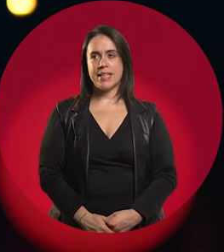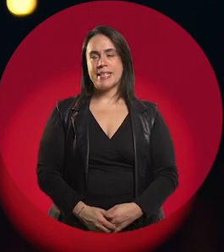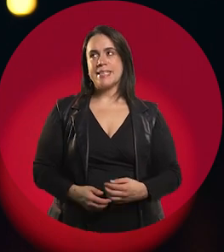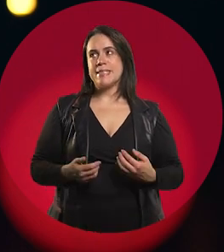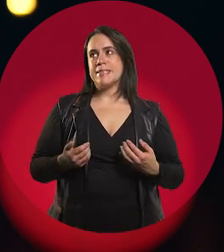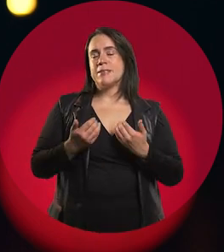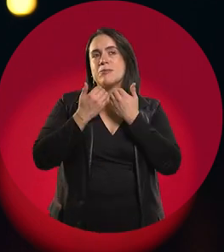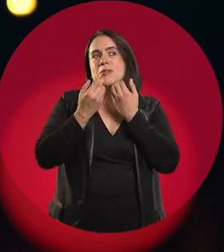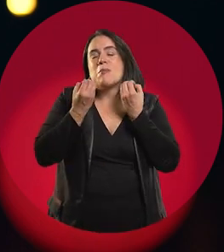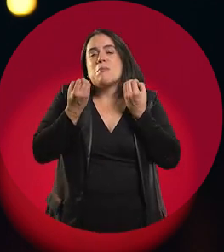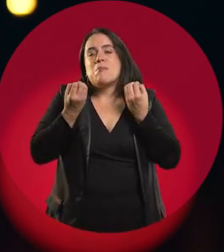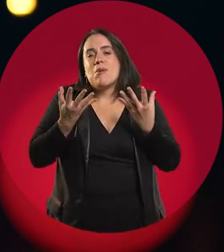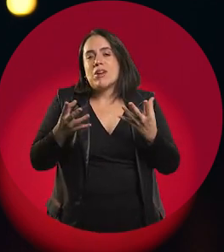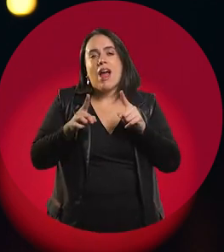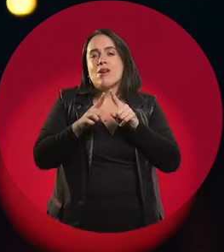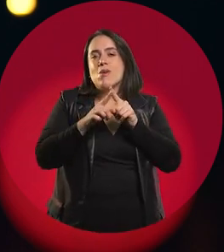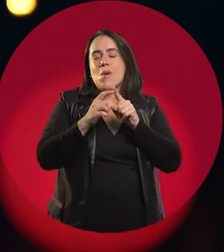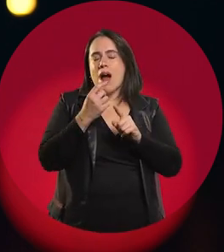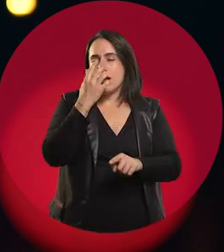I always had this fascination for art, I don't know why: